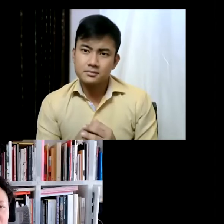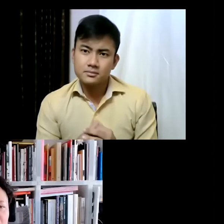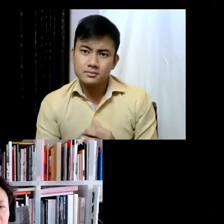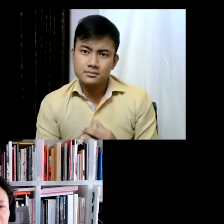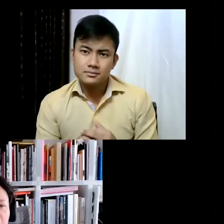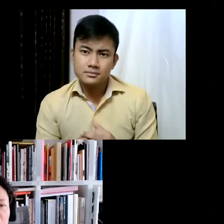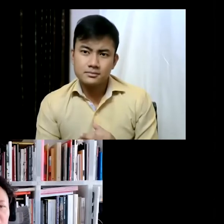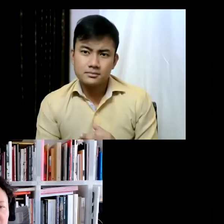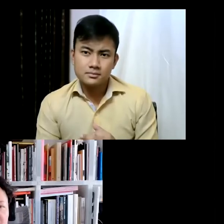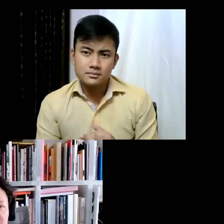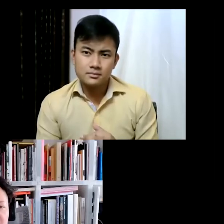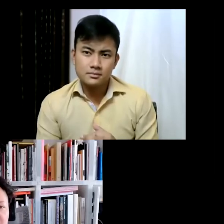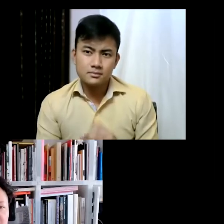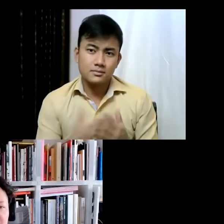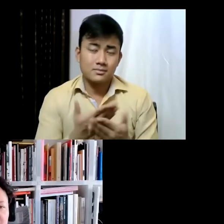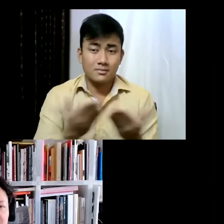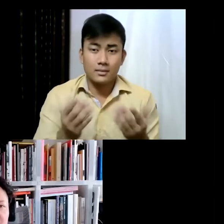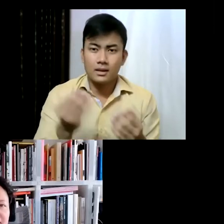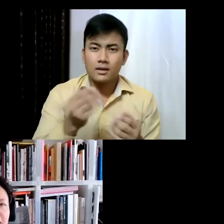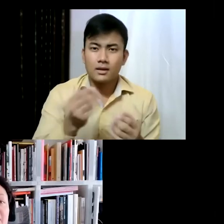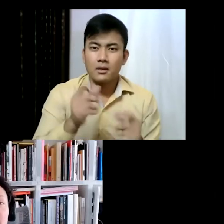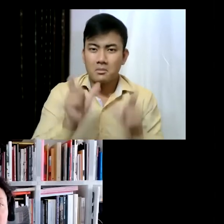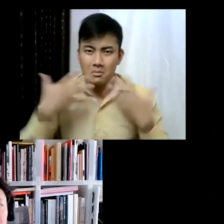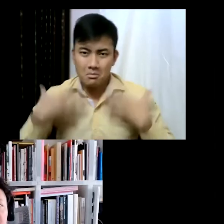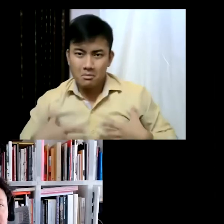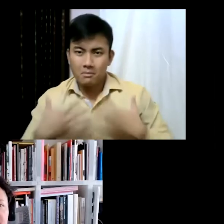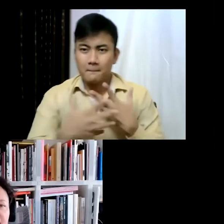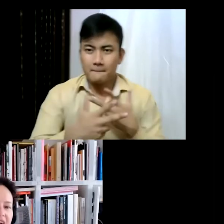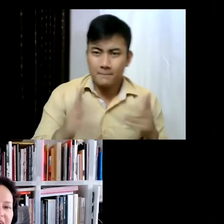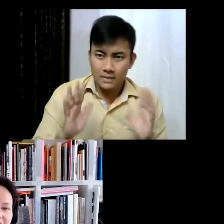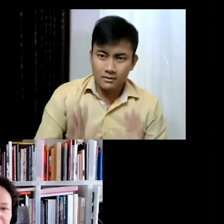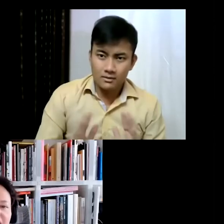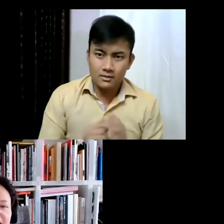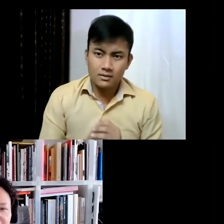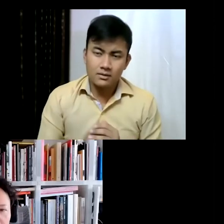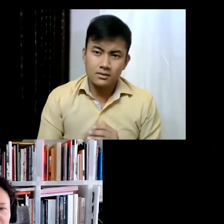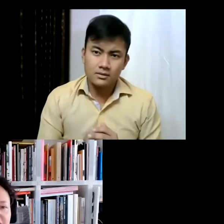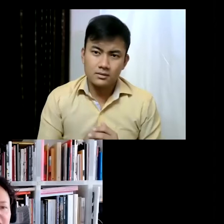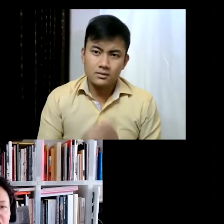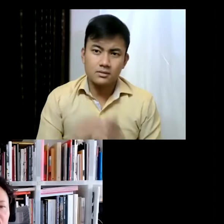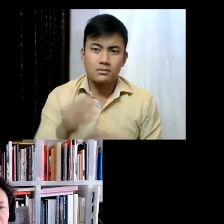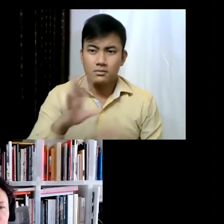One is the representation of bodies and their metamorphosis, and another one is the relationship